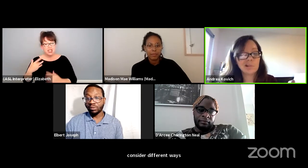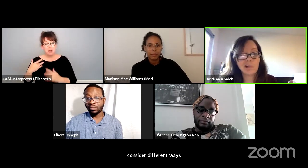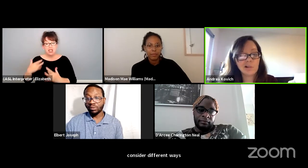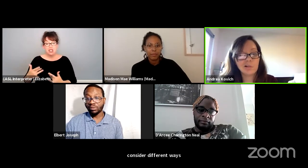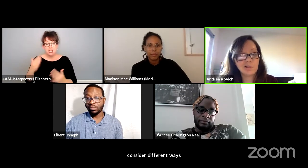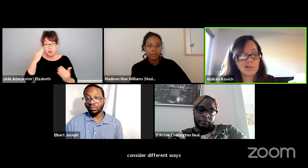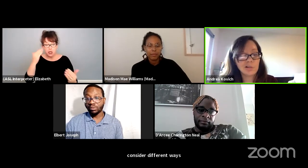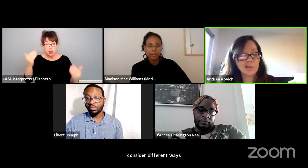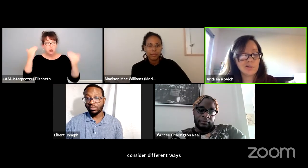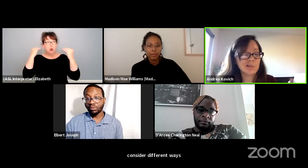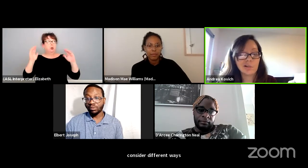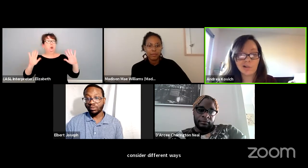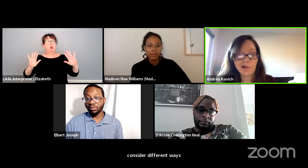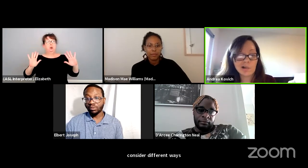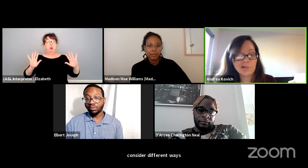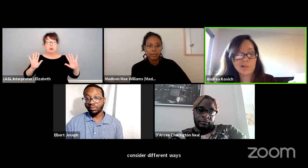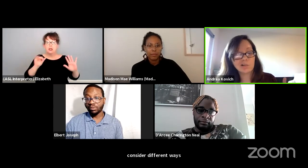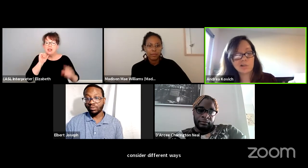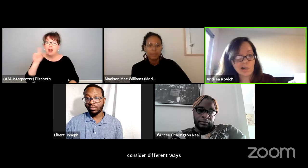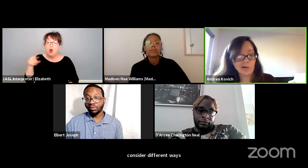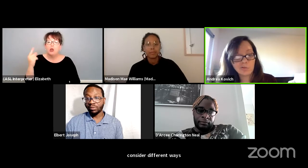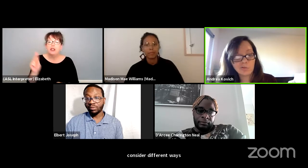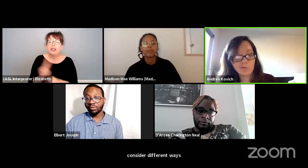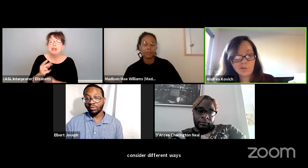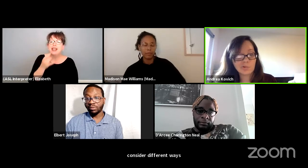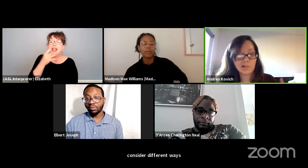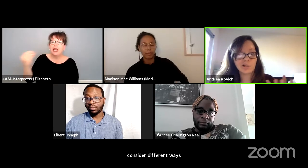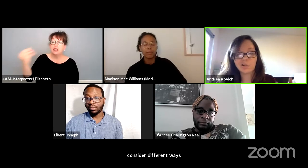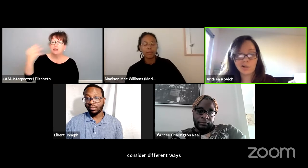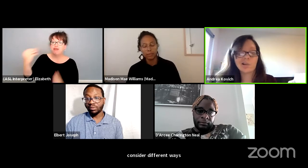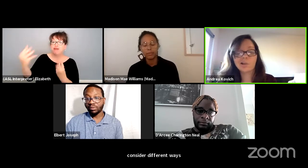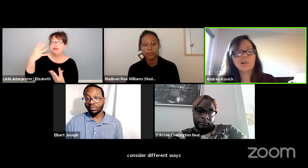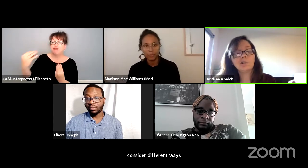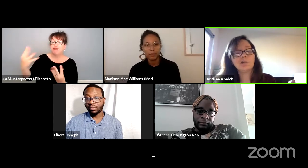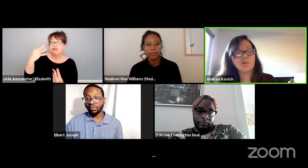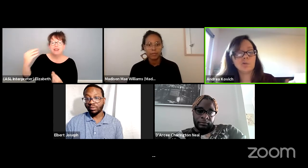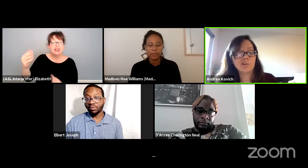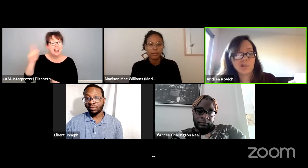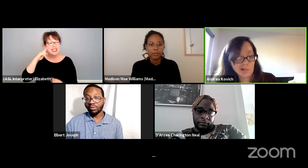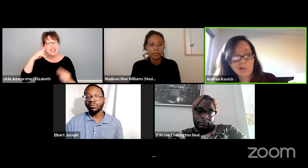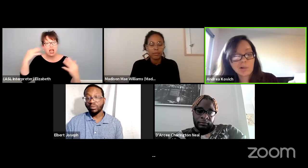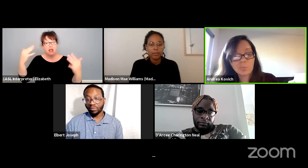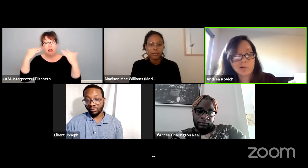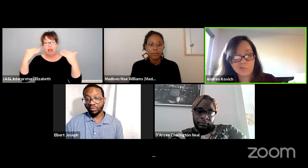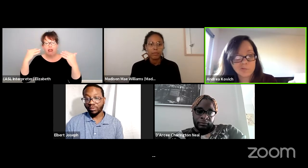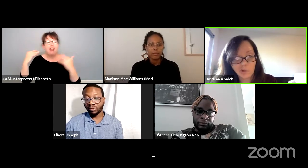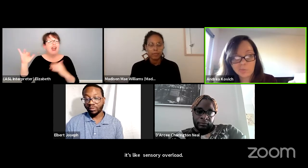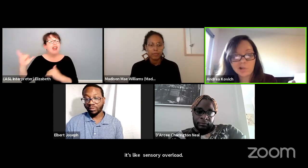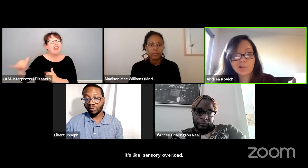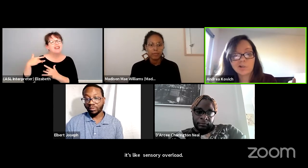sides, using lights and sound which are likely to trigger performers